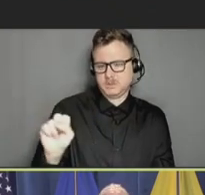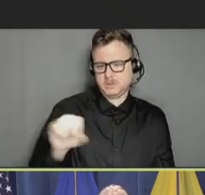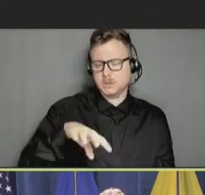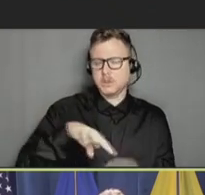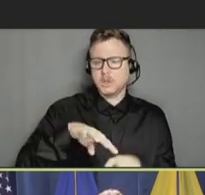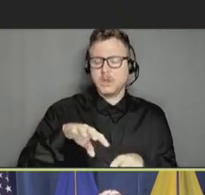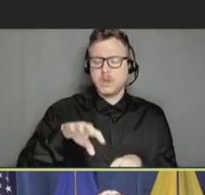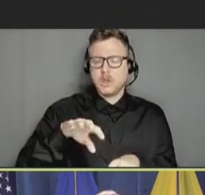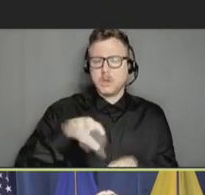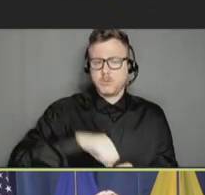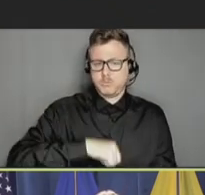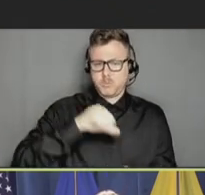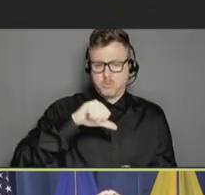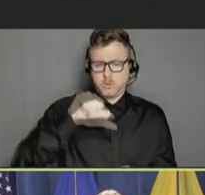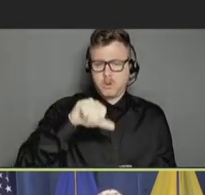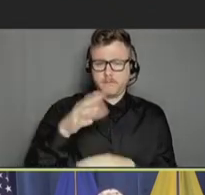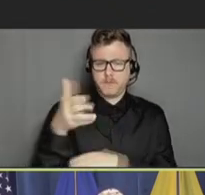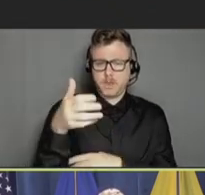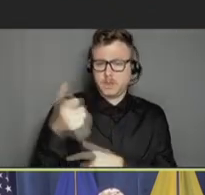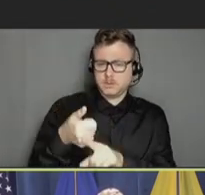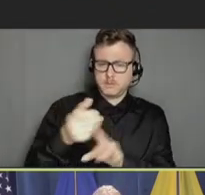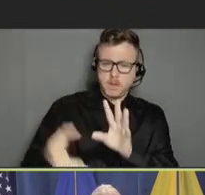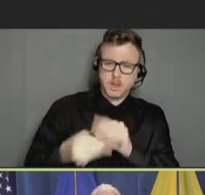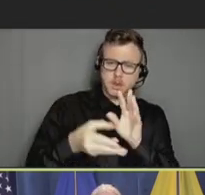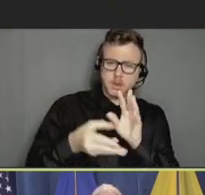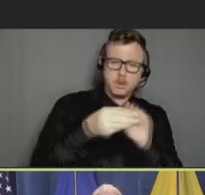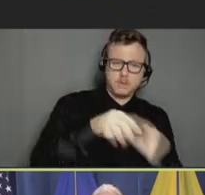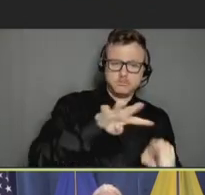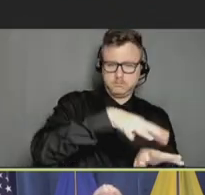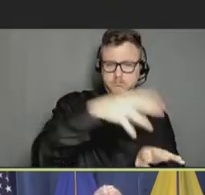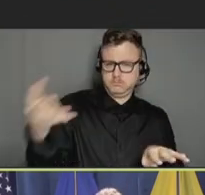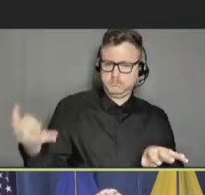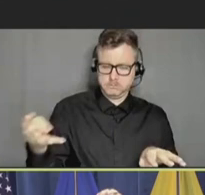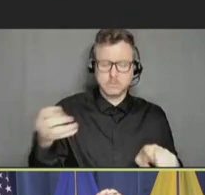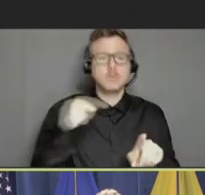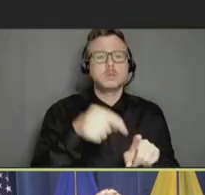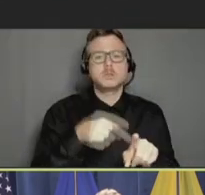to add specific representation in the flag for people of color, people who are transgender,